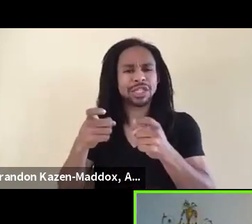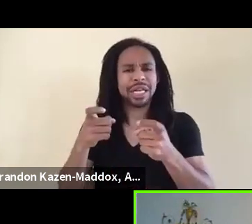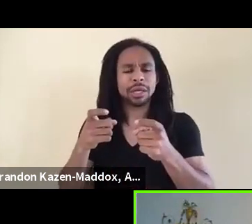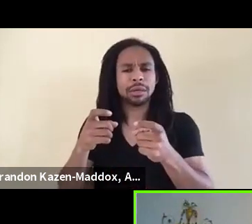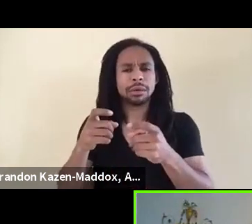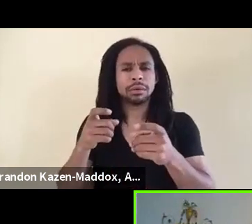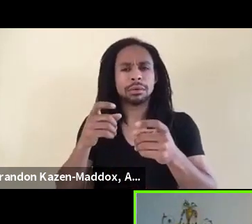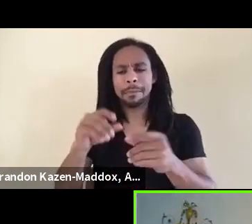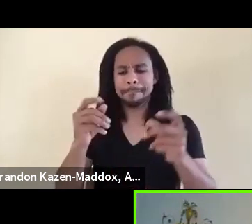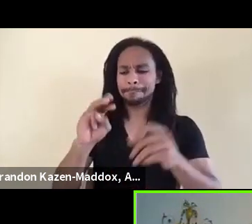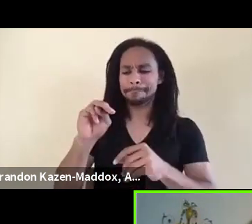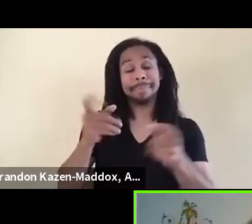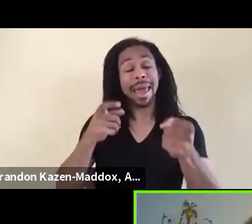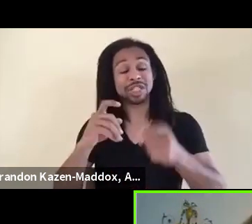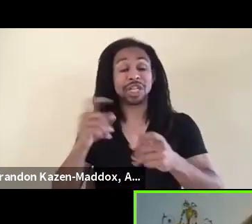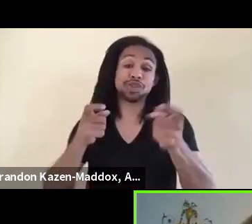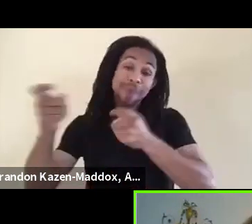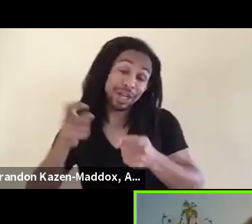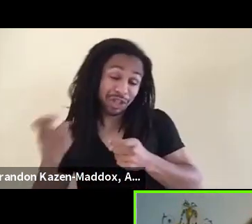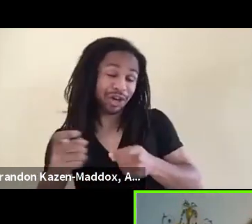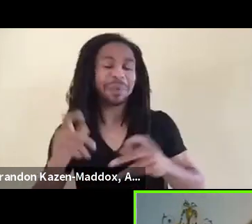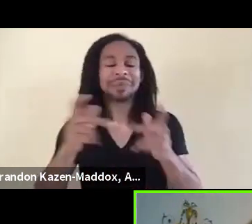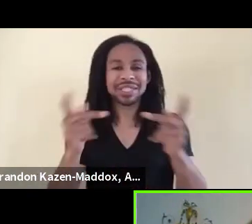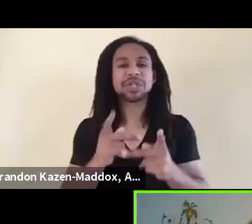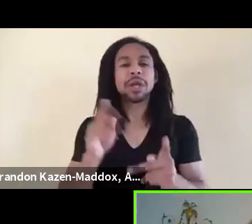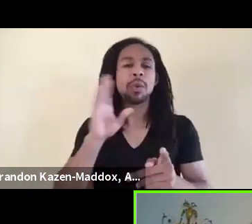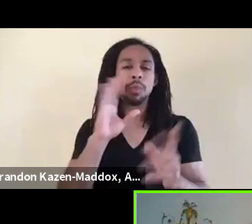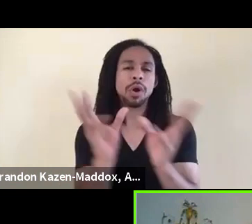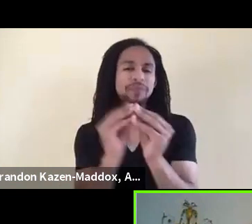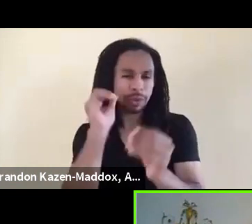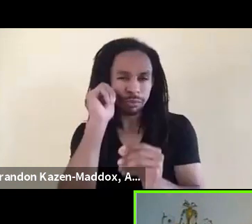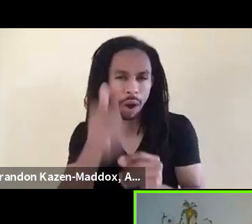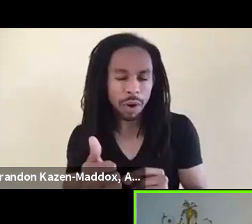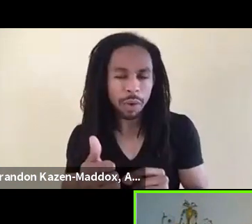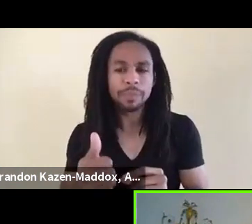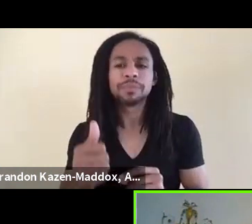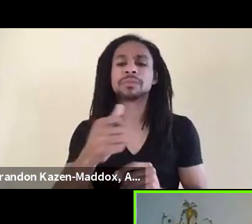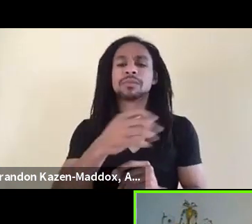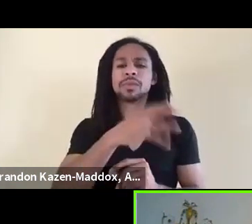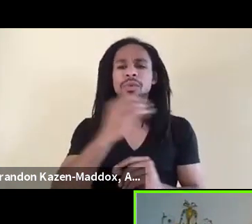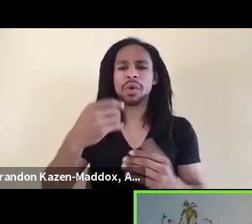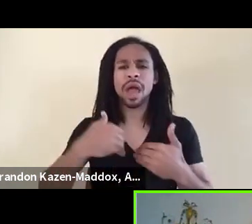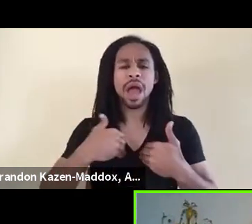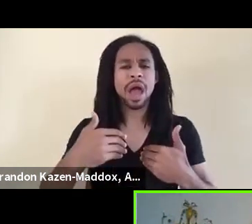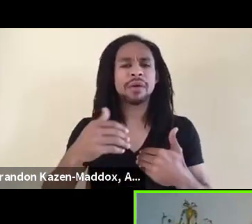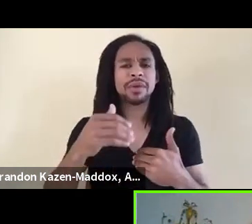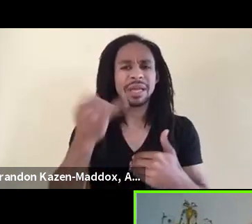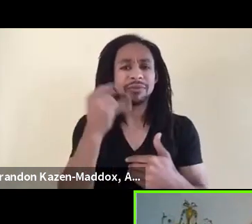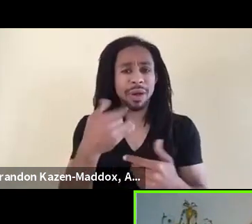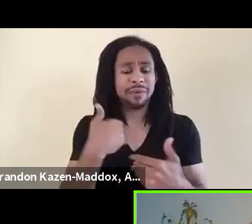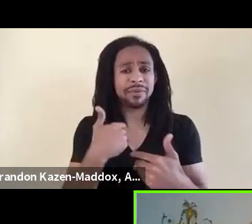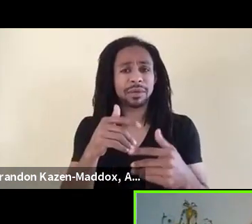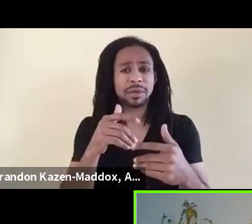For the conference attendees, the rest of the schedule will be posted in Mighty Networks. So if you're an attendee who needs support